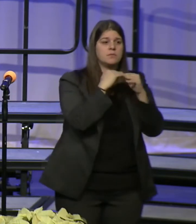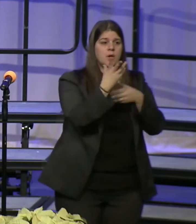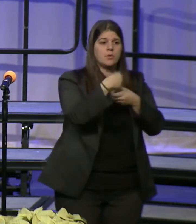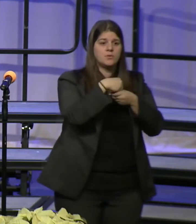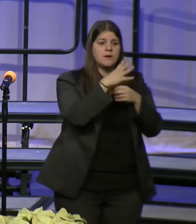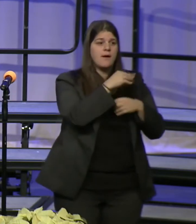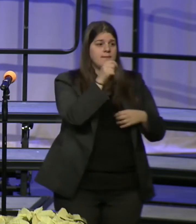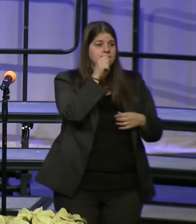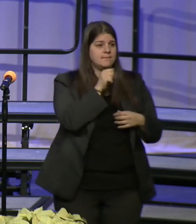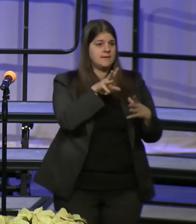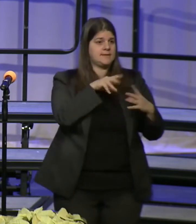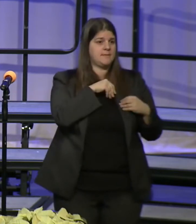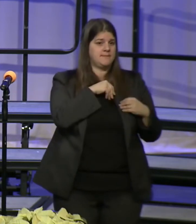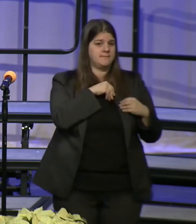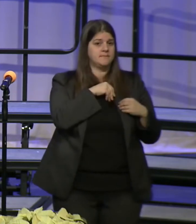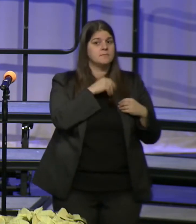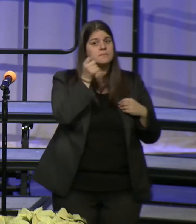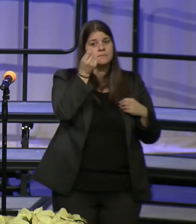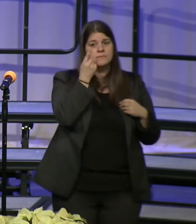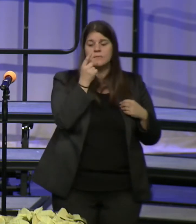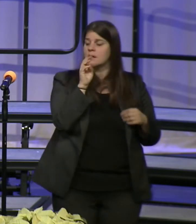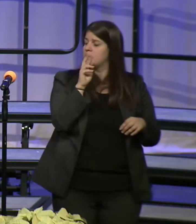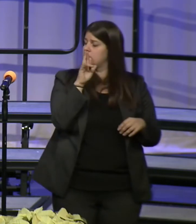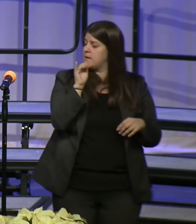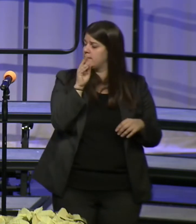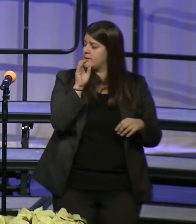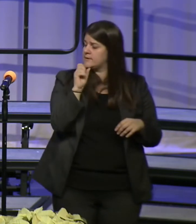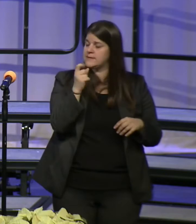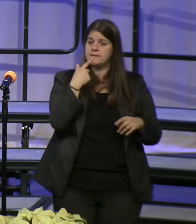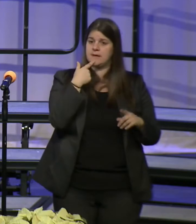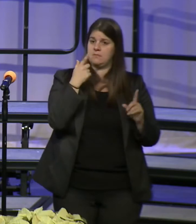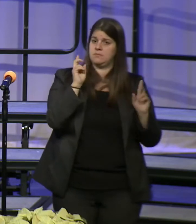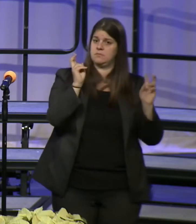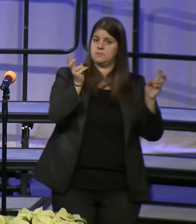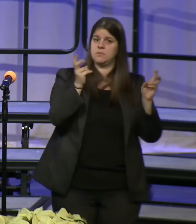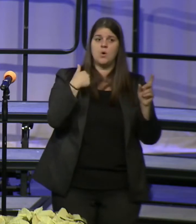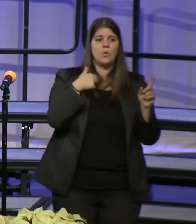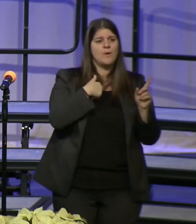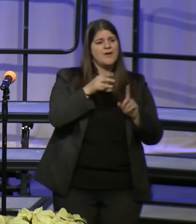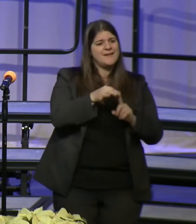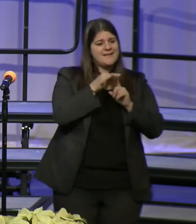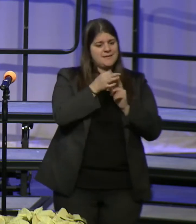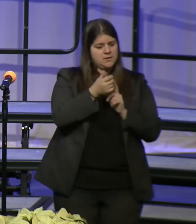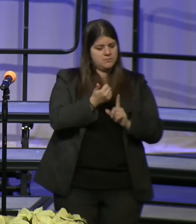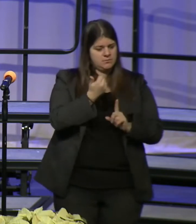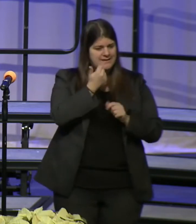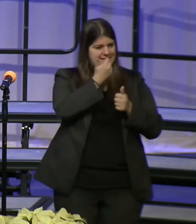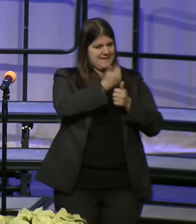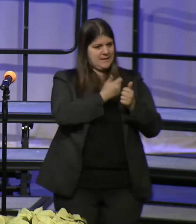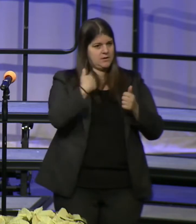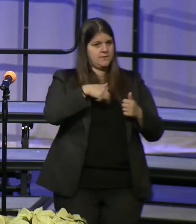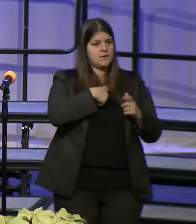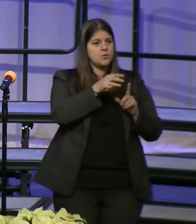Mary Frances Winters once said "We are each a unique being but working together in teams allows